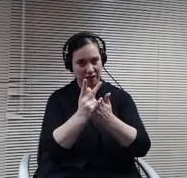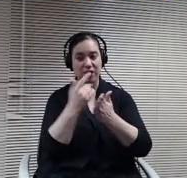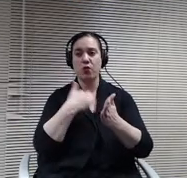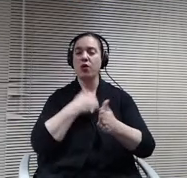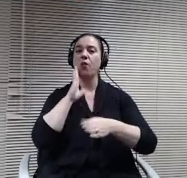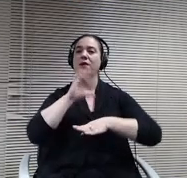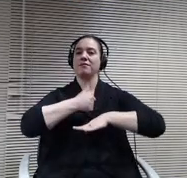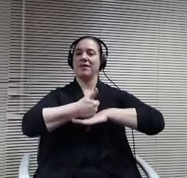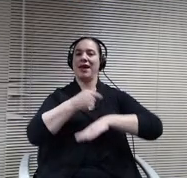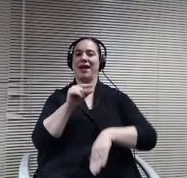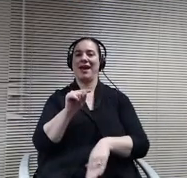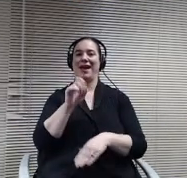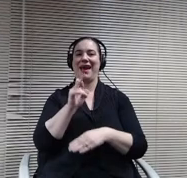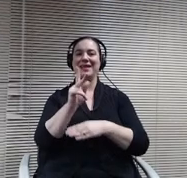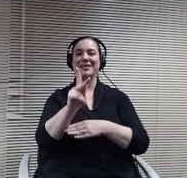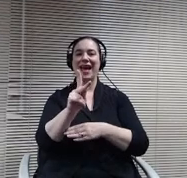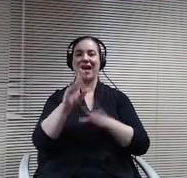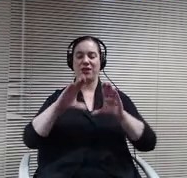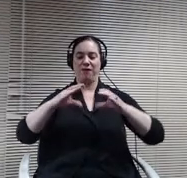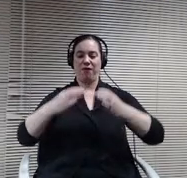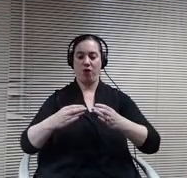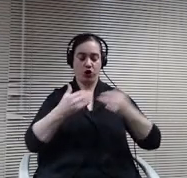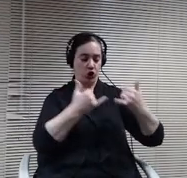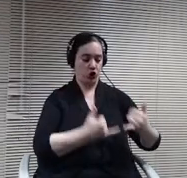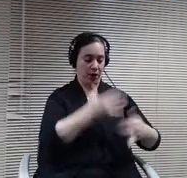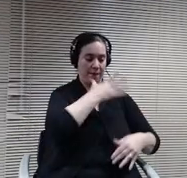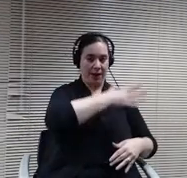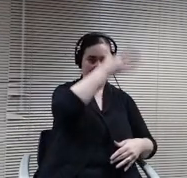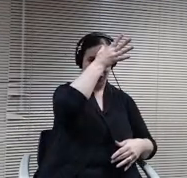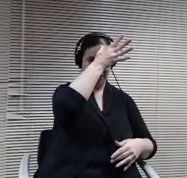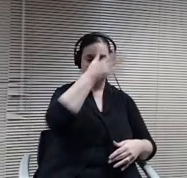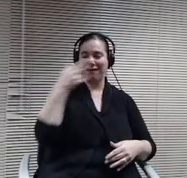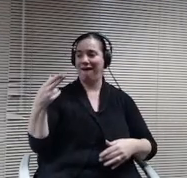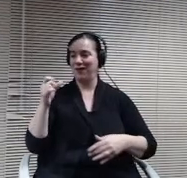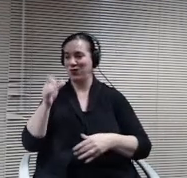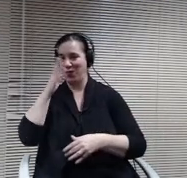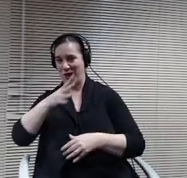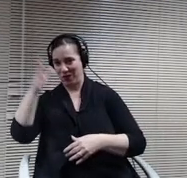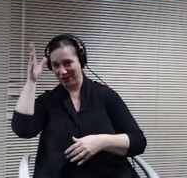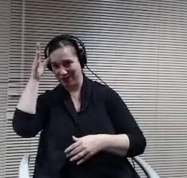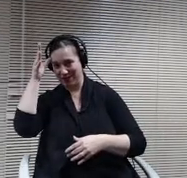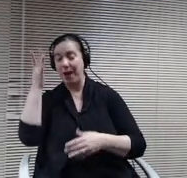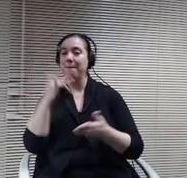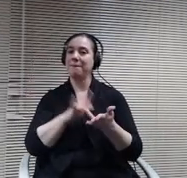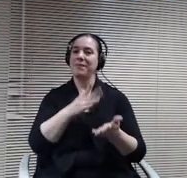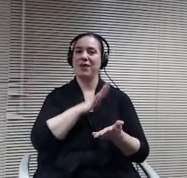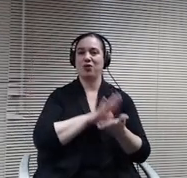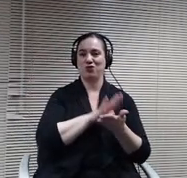parents in our high school as well as parents in our middle schools who haven't yet experienced this opportunity. We